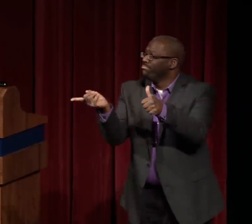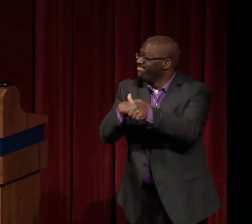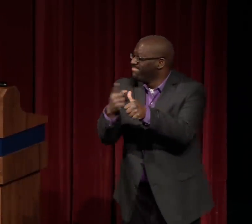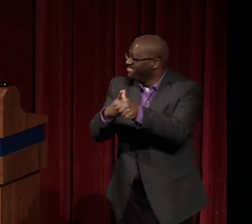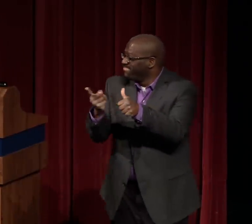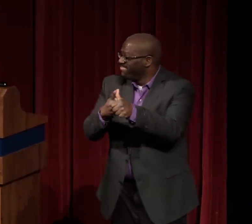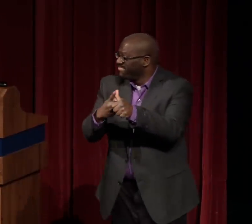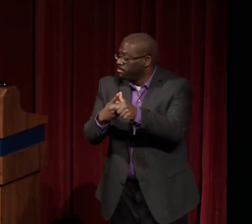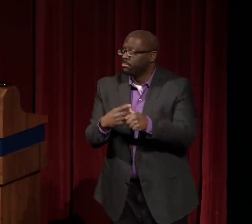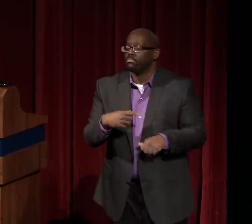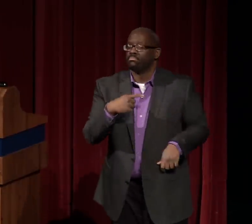Here are some of her firsts.